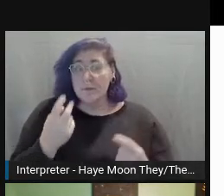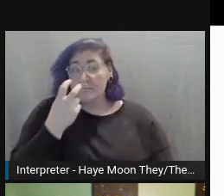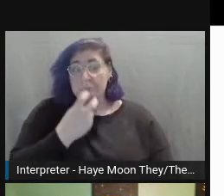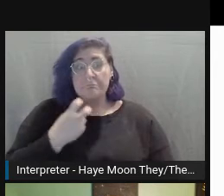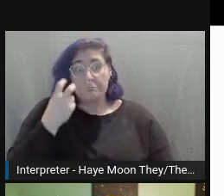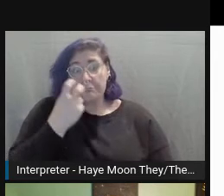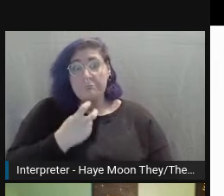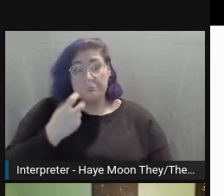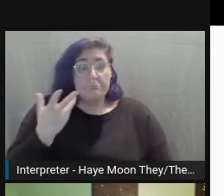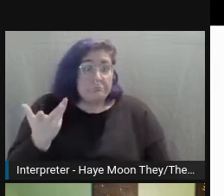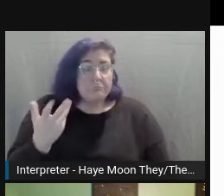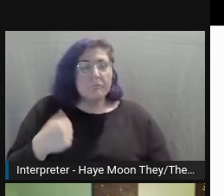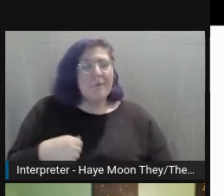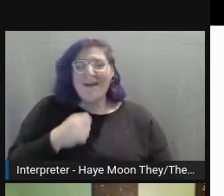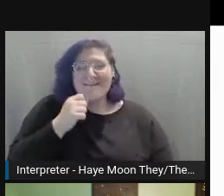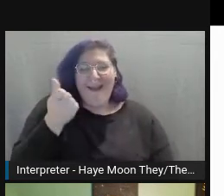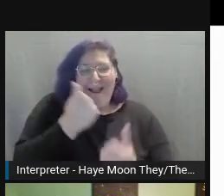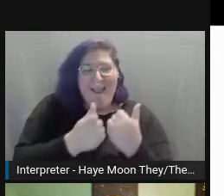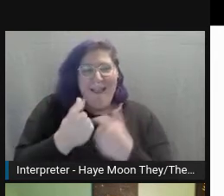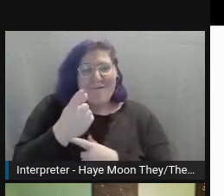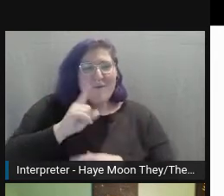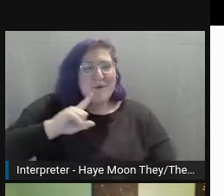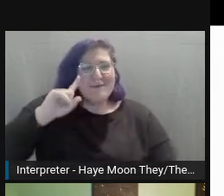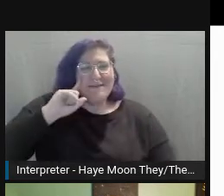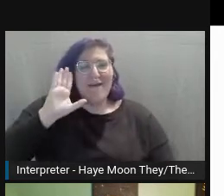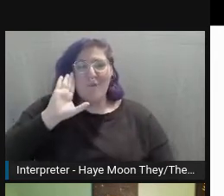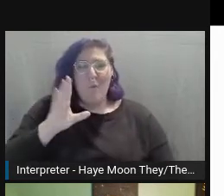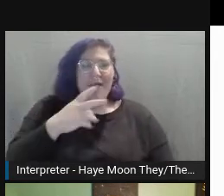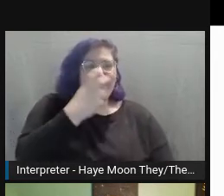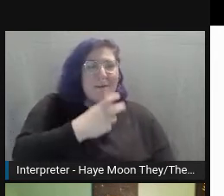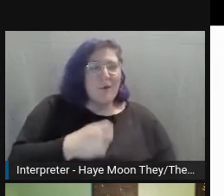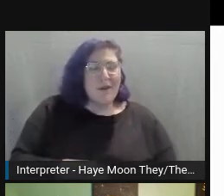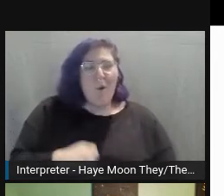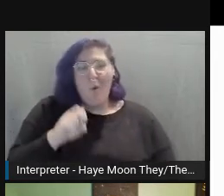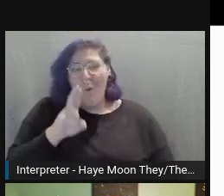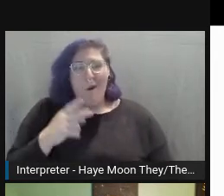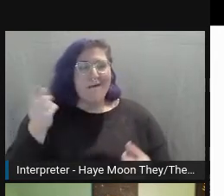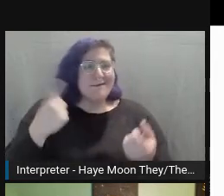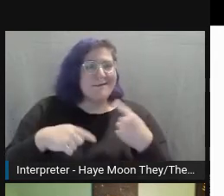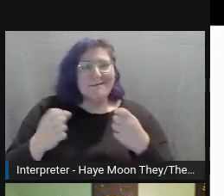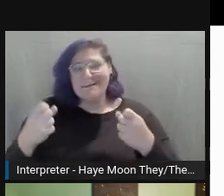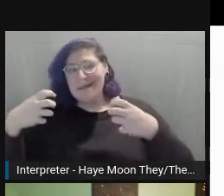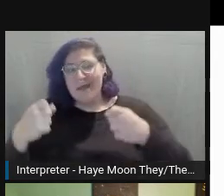Not everyone who's deaf is going to be able to lip read, not every person that's deaf is going to be able to sign.